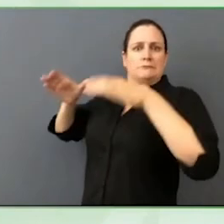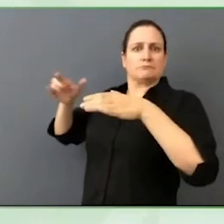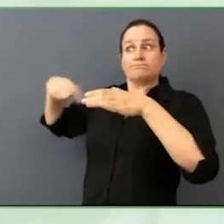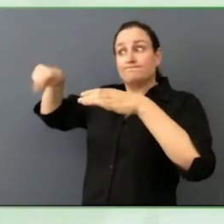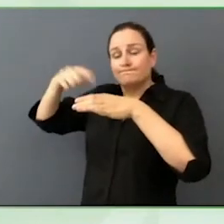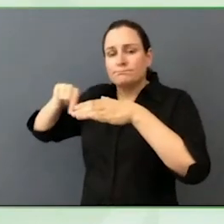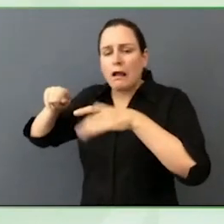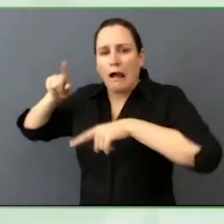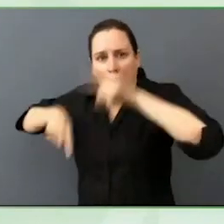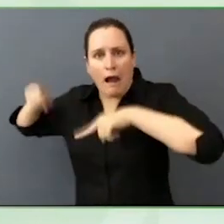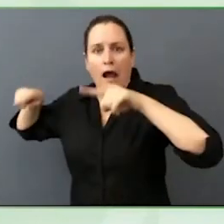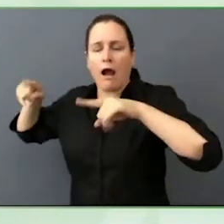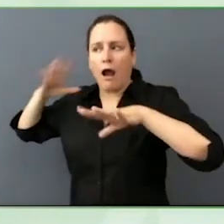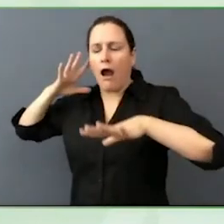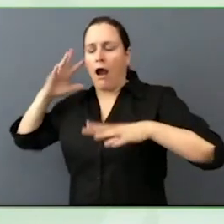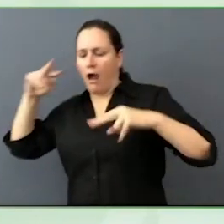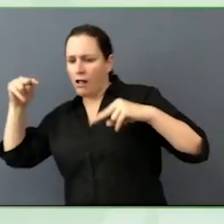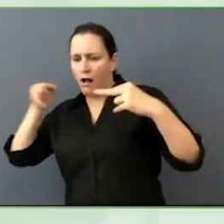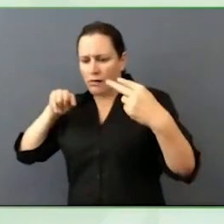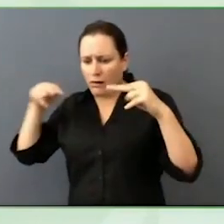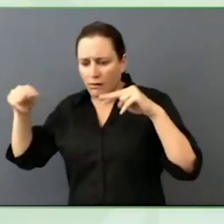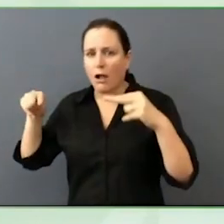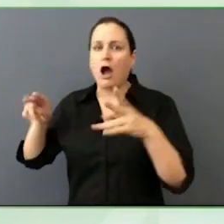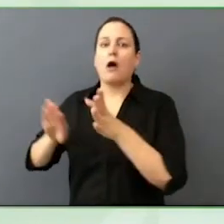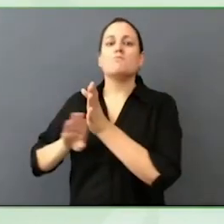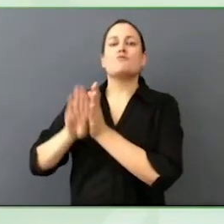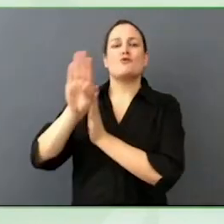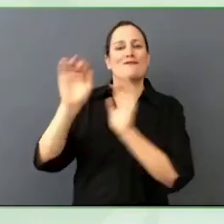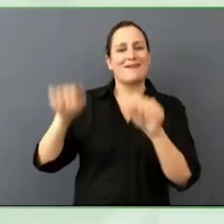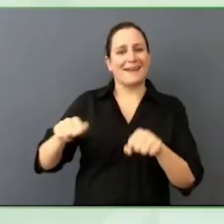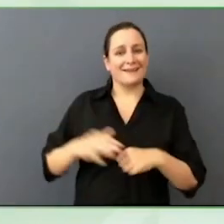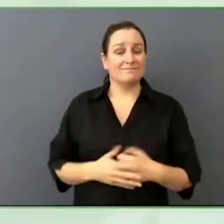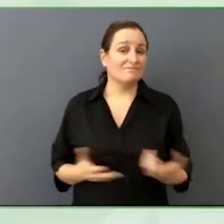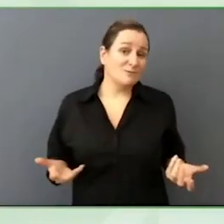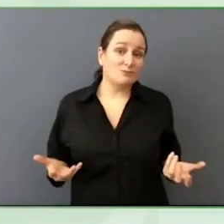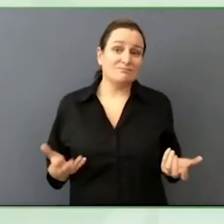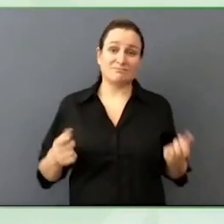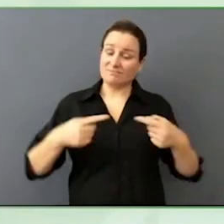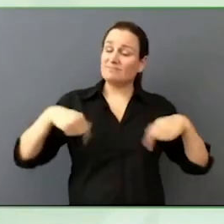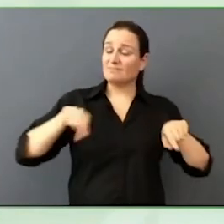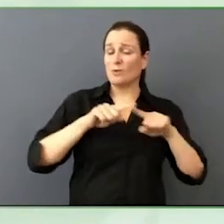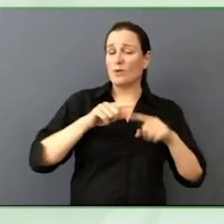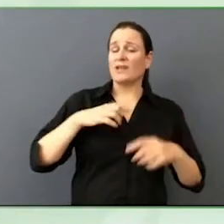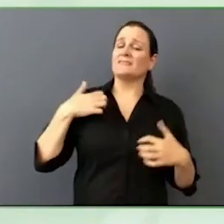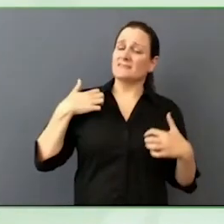At the end of the day, in business we really care about competitive advantage, we care about the market share.